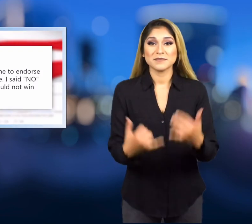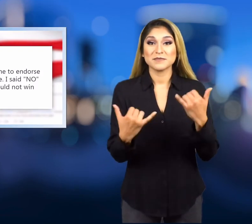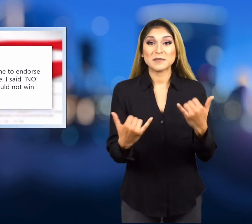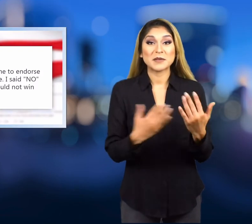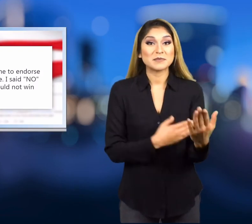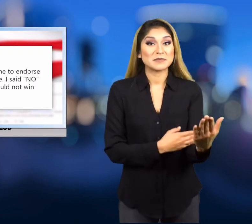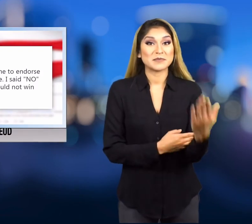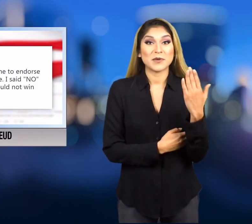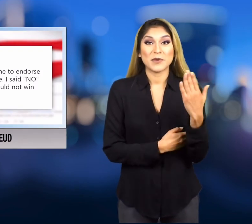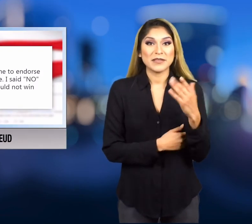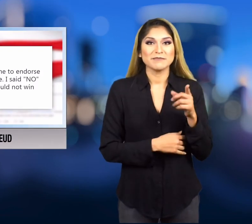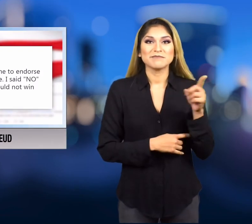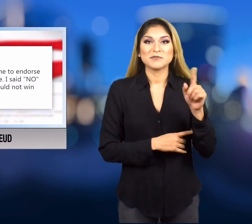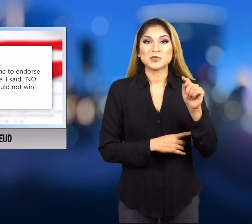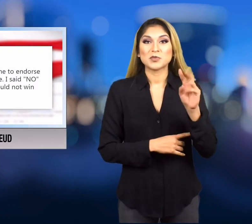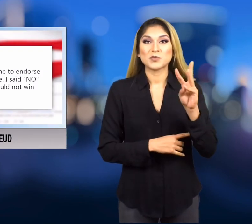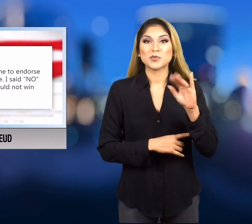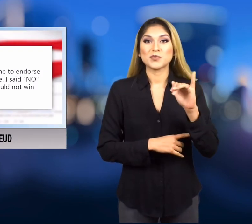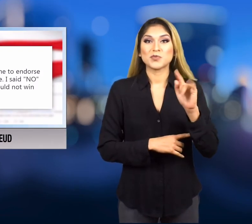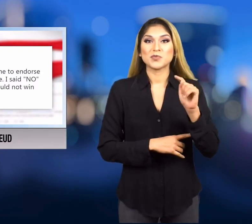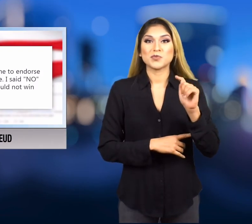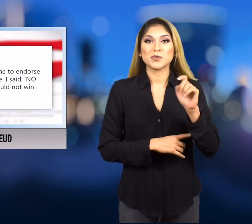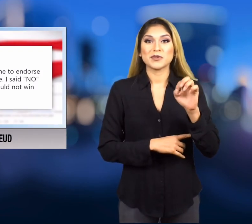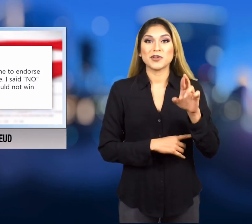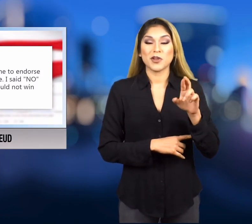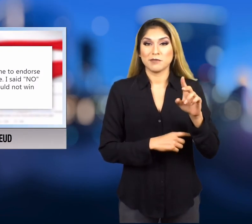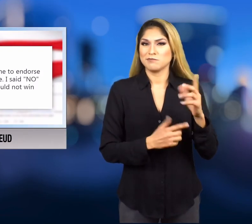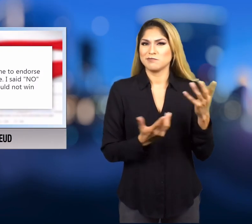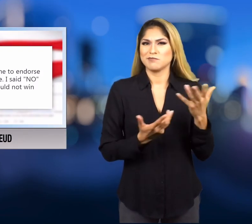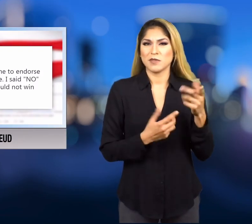This morning on Twitter.